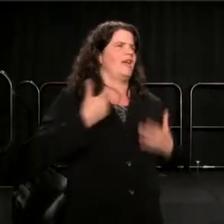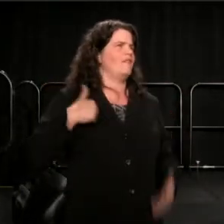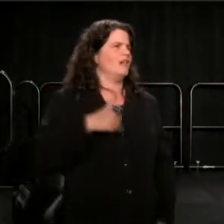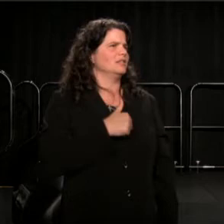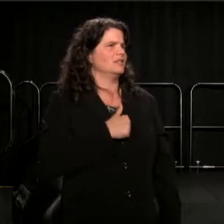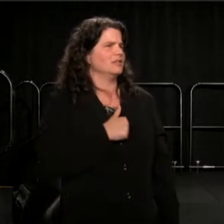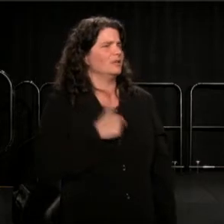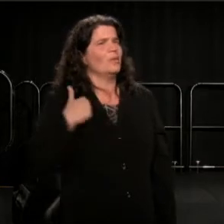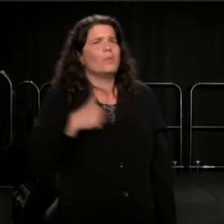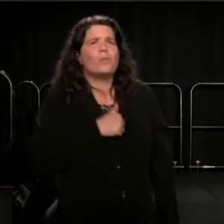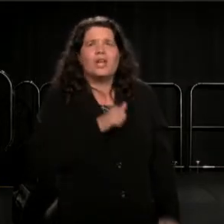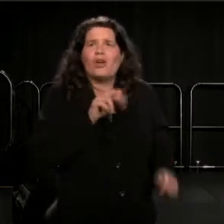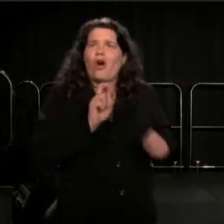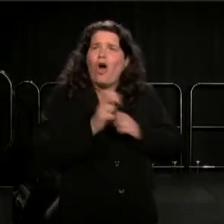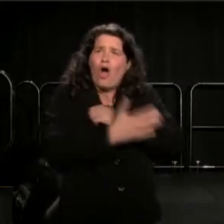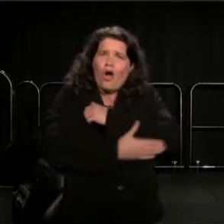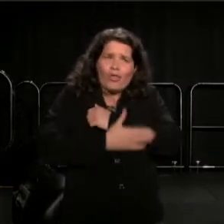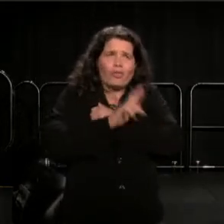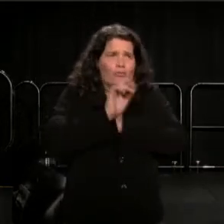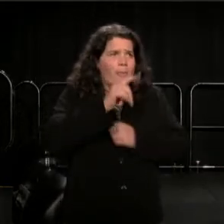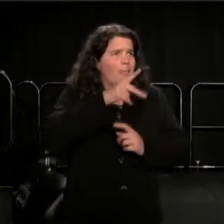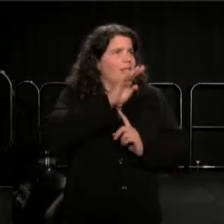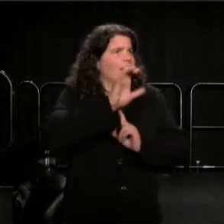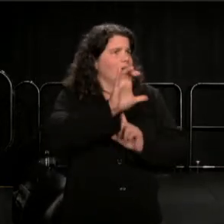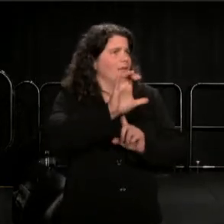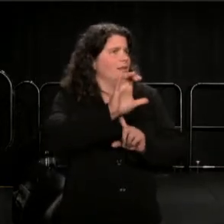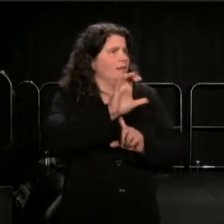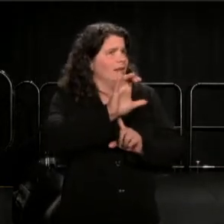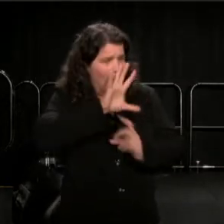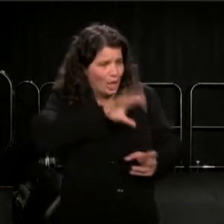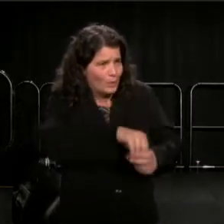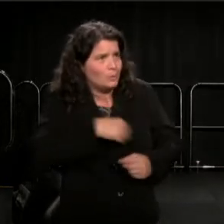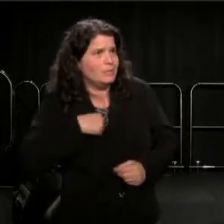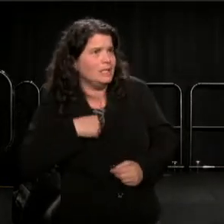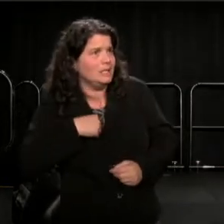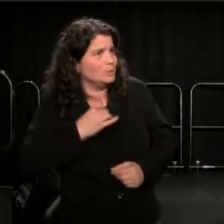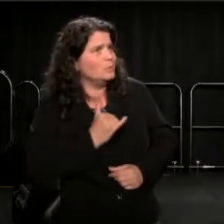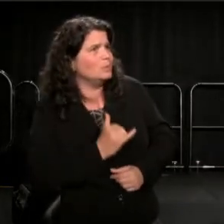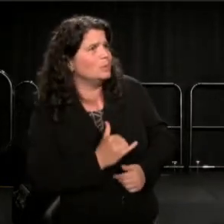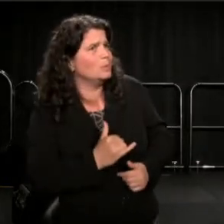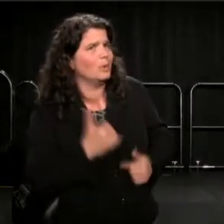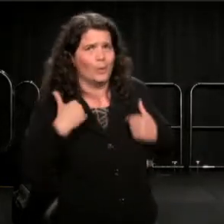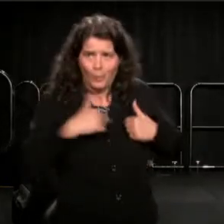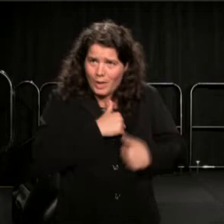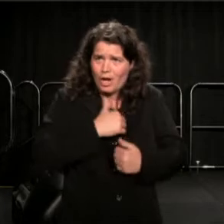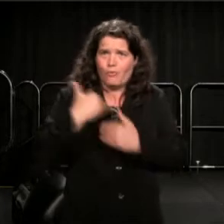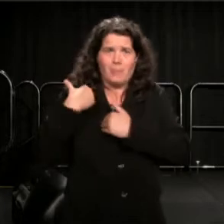It includes you, it includes me too. It includes me too. We're responsible, I'm responsible.